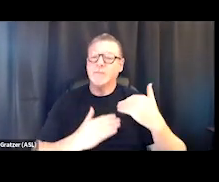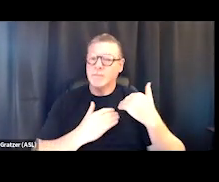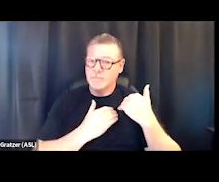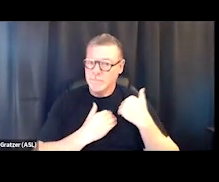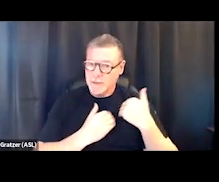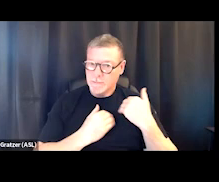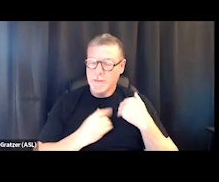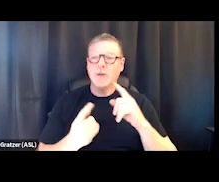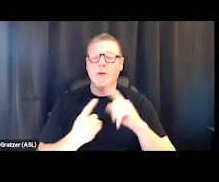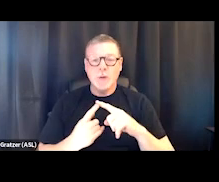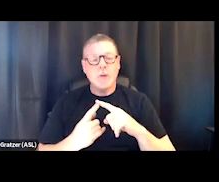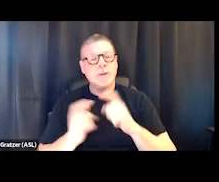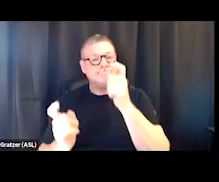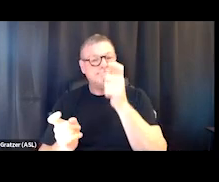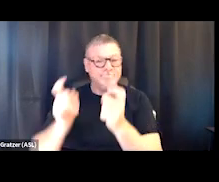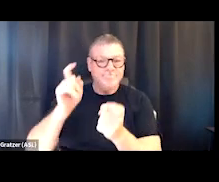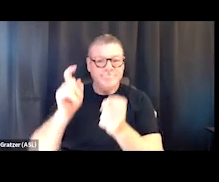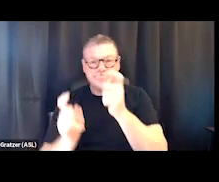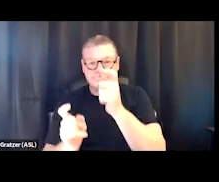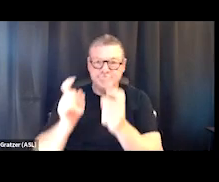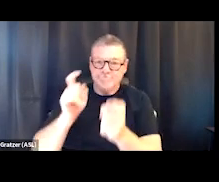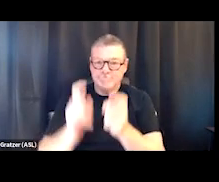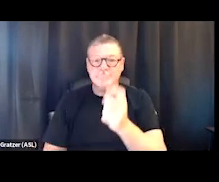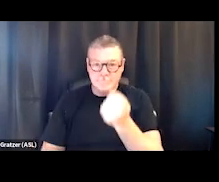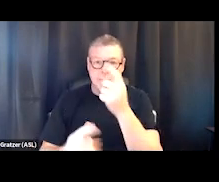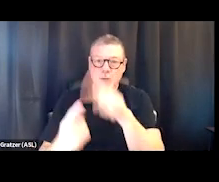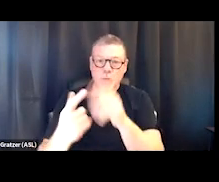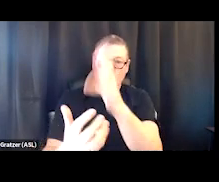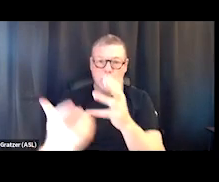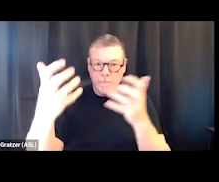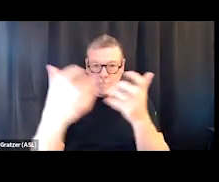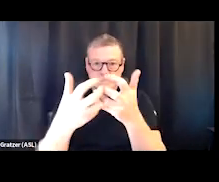to maybe adjust our mission a little bit to meet the needs of the greater community.